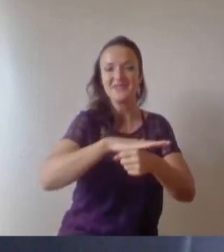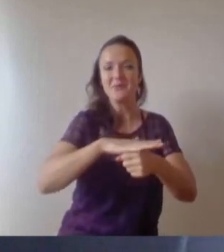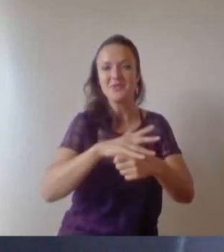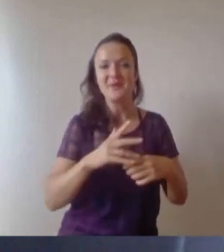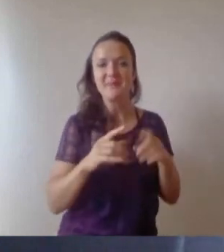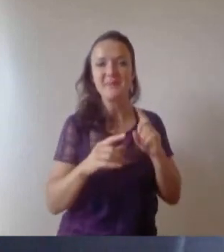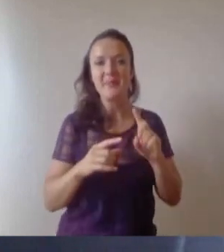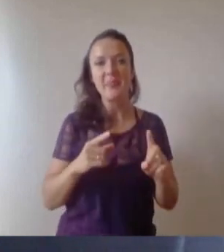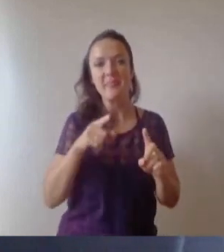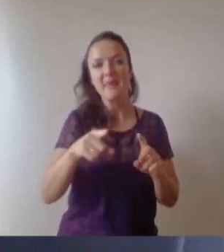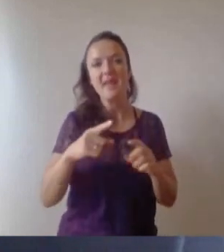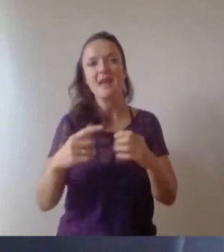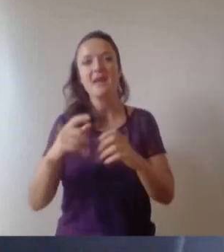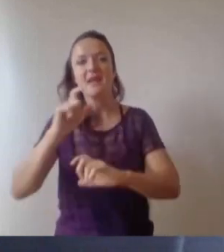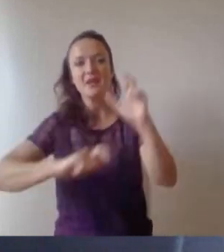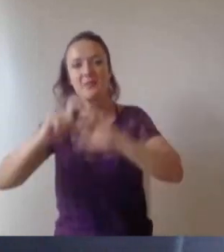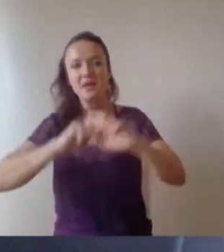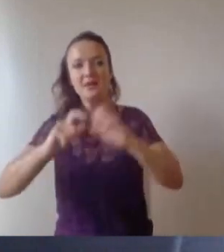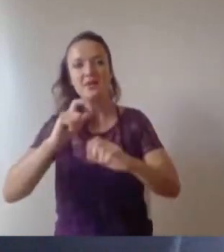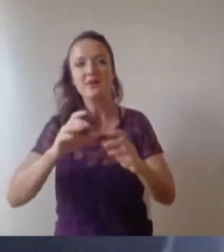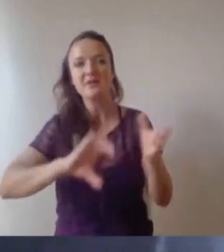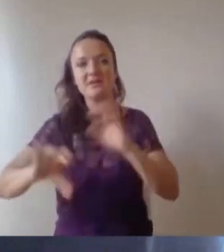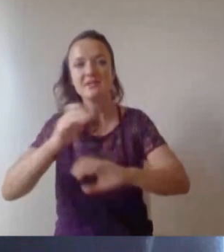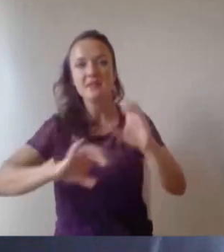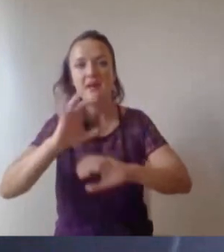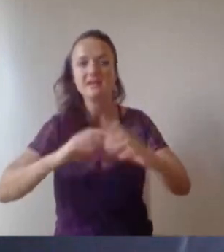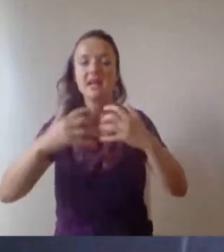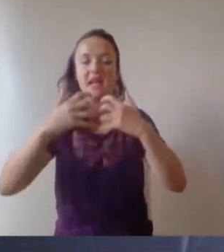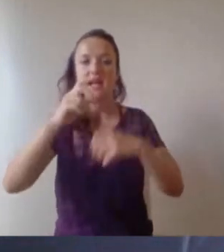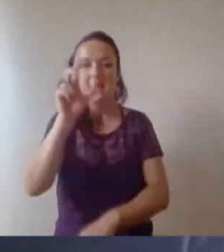Electrical and Electronic Engineering; Engineering Mathematics;